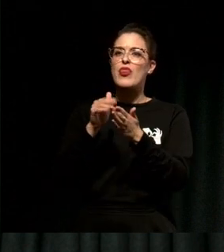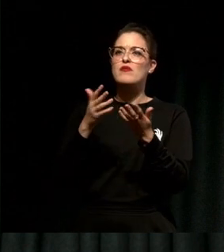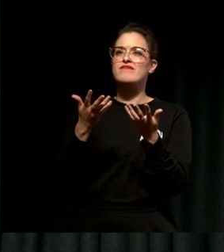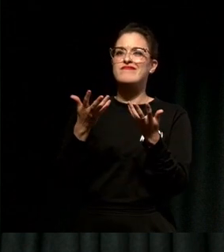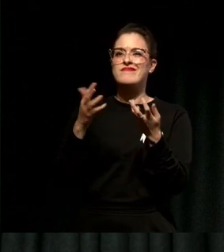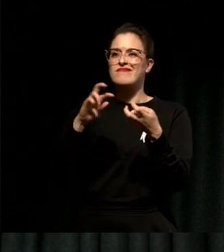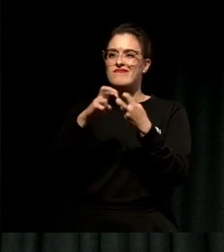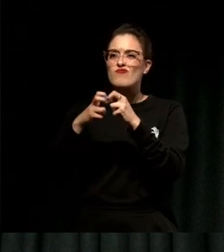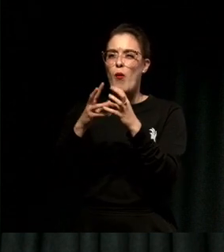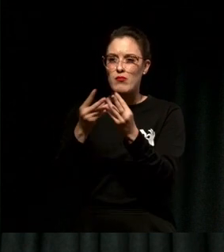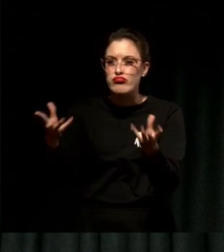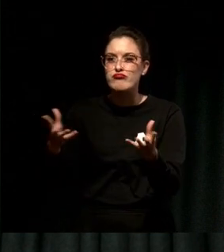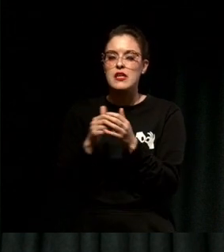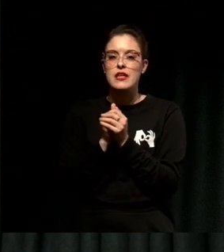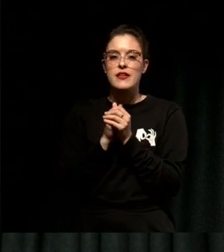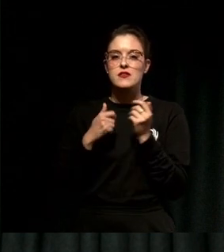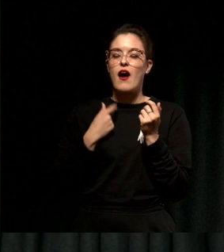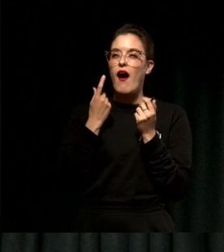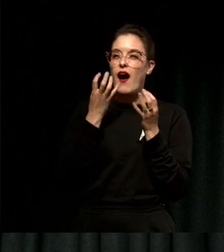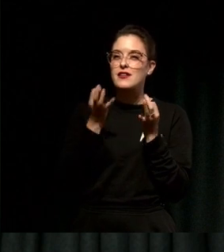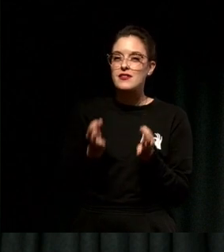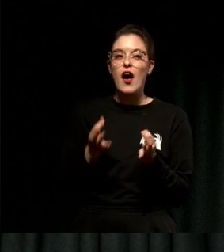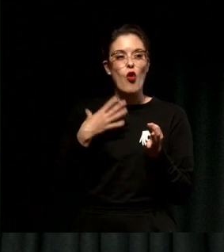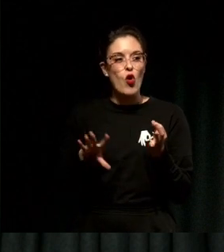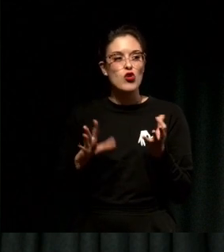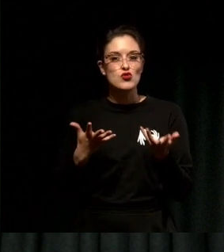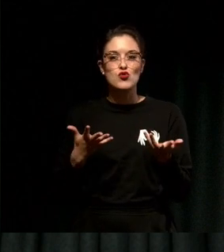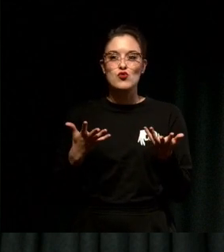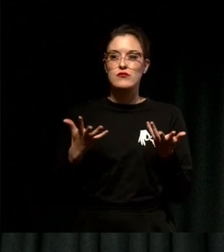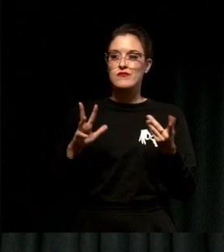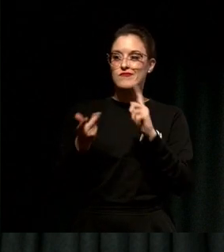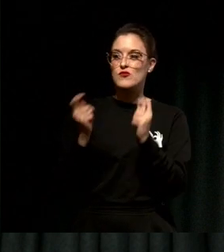I decided to do something and build the world that I wanted to see because no one else had done it yet.